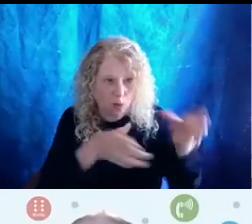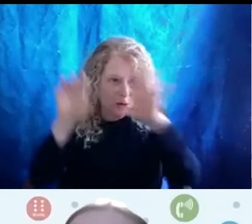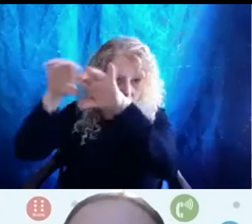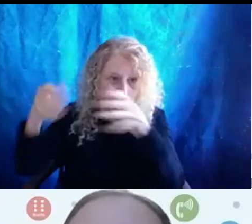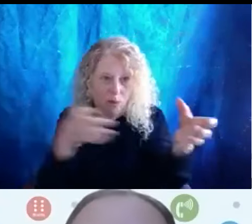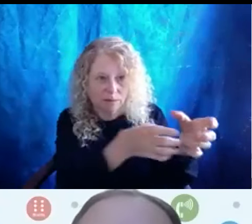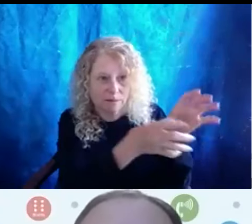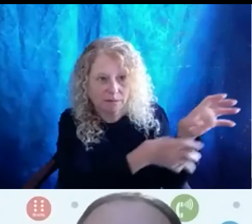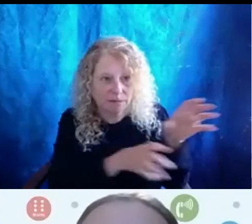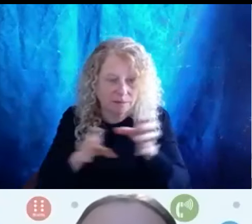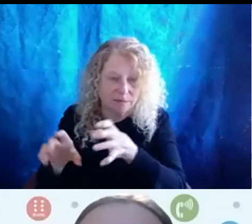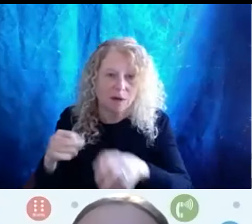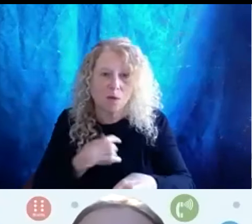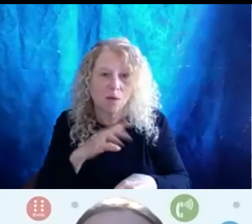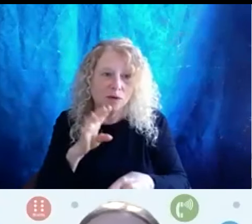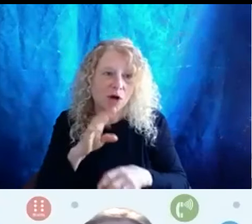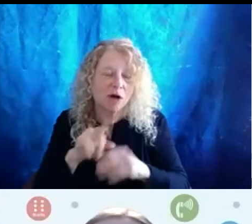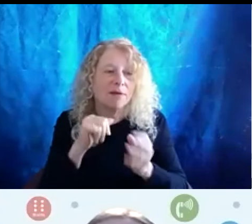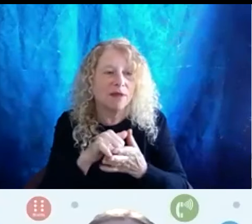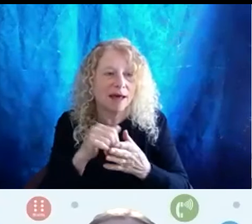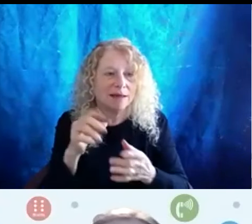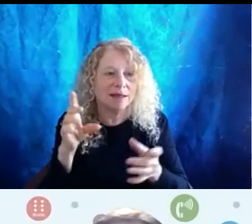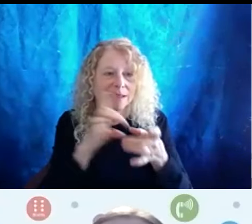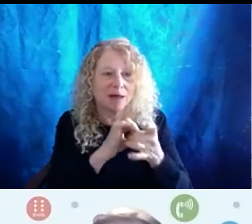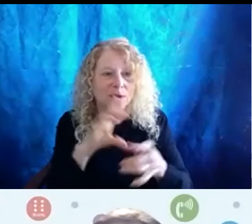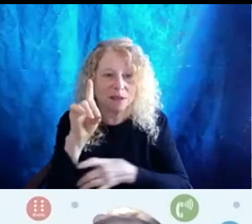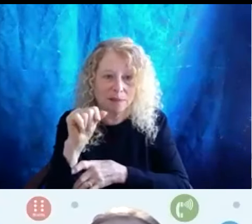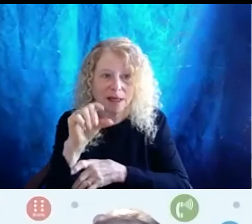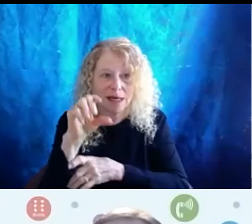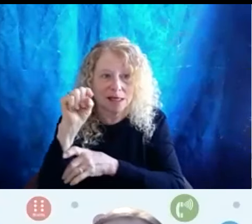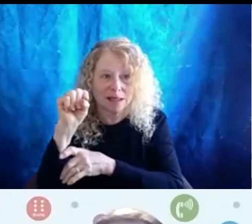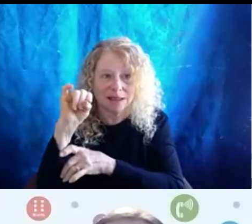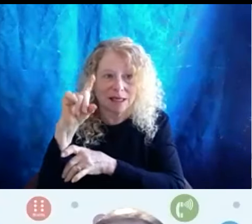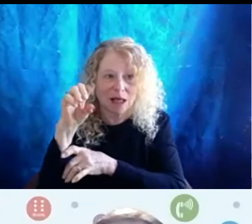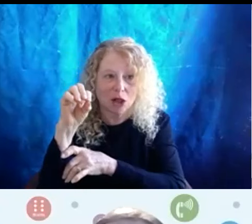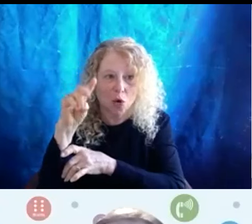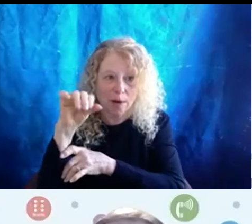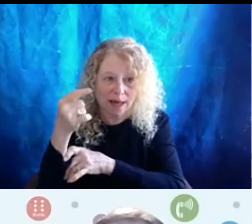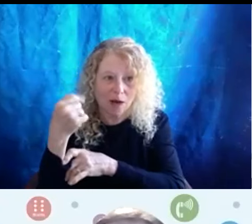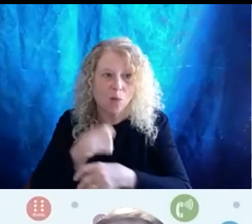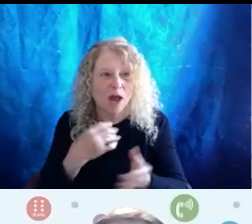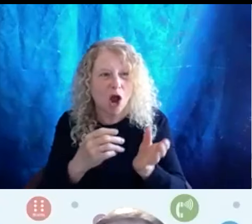to this disability, siloing is something that we often talk about, you know, for for me, I,